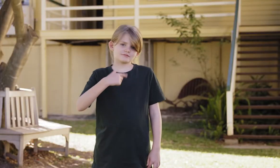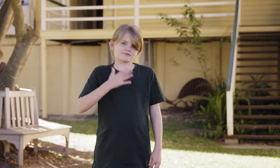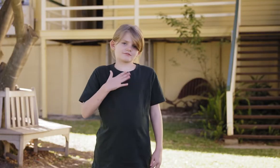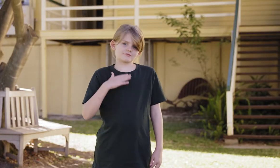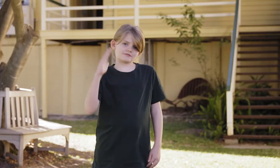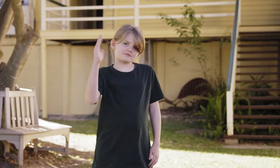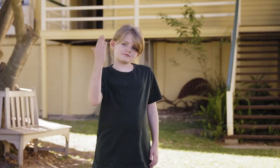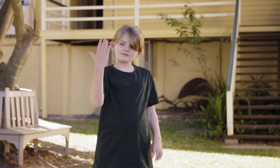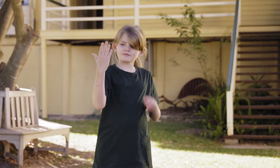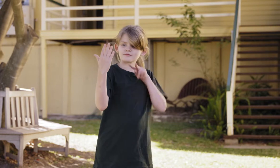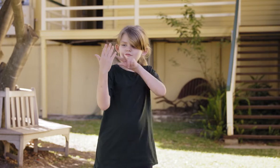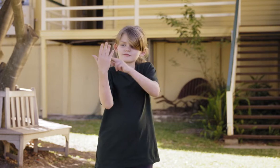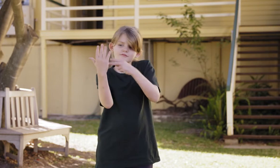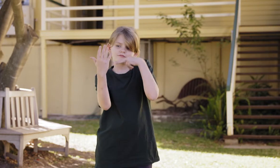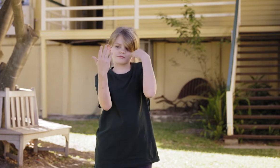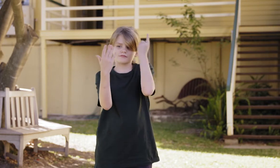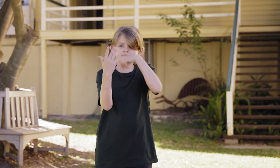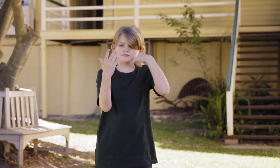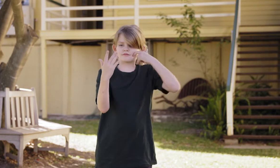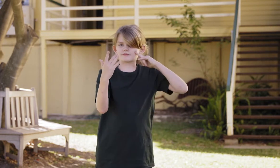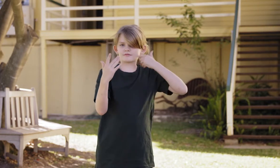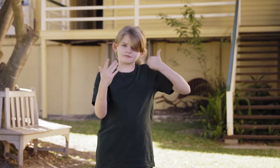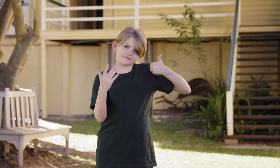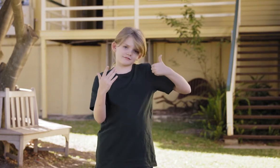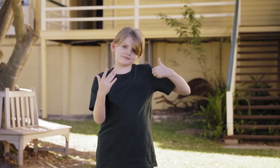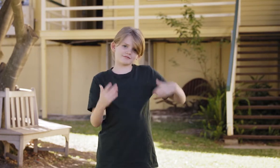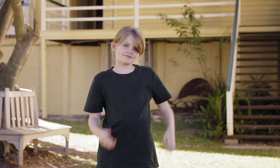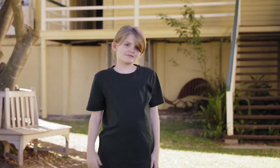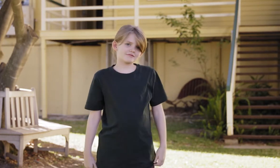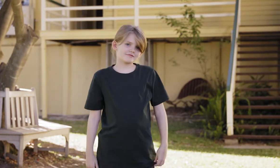I like mirrors. I like to look at my face, because it looks good.